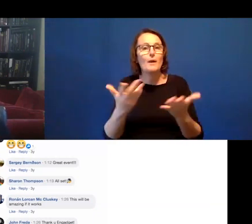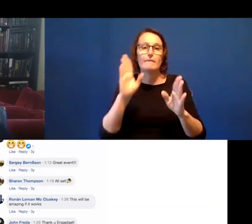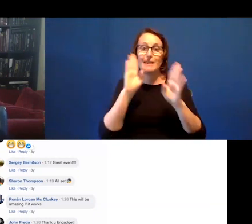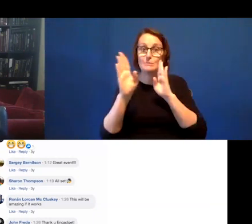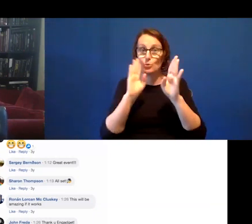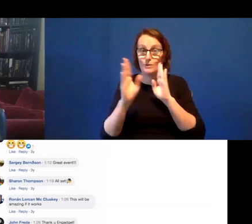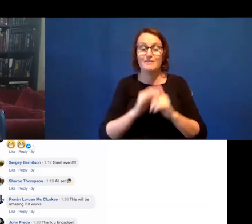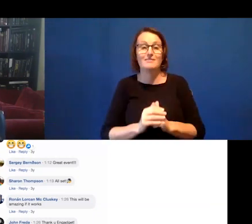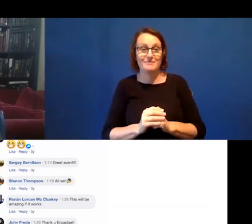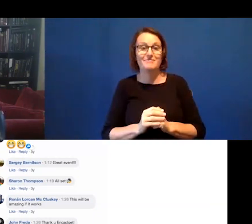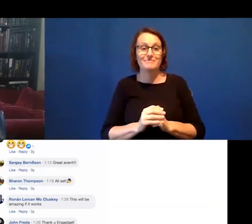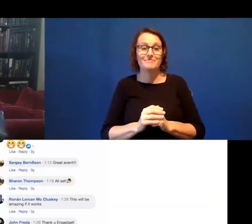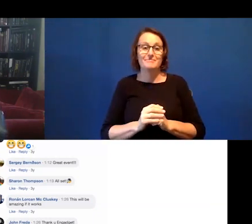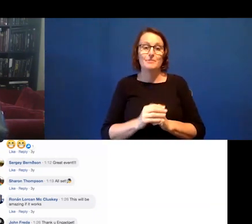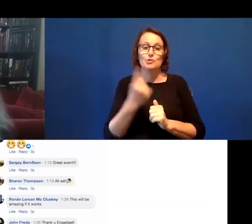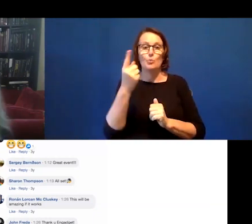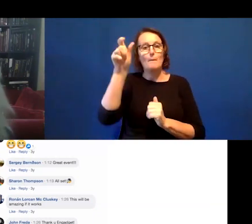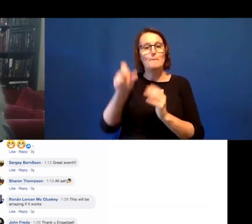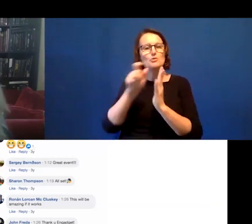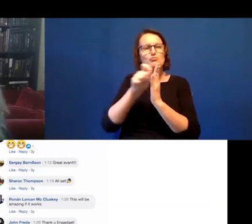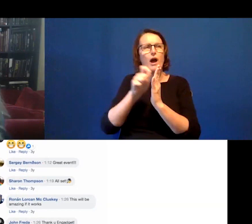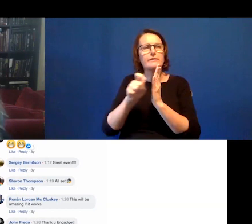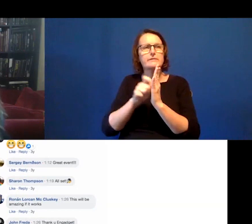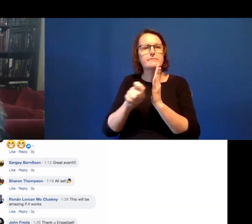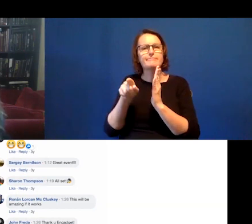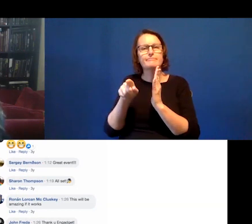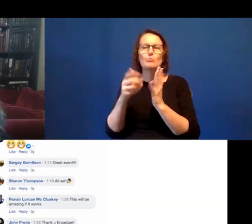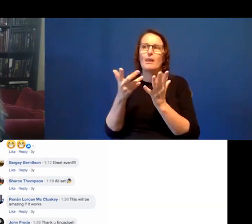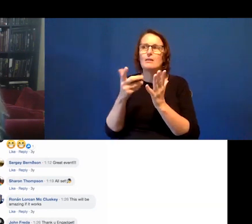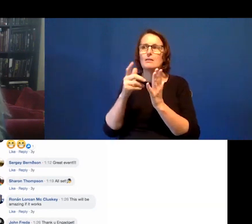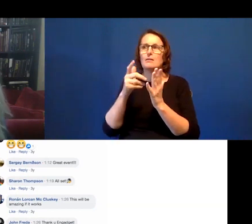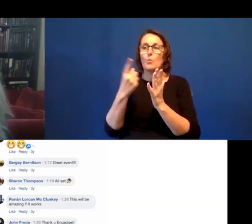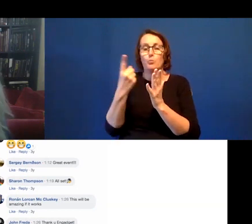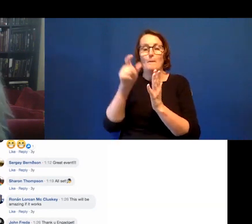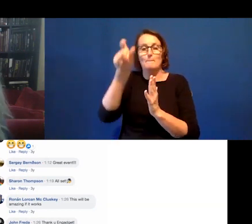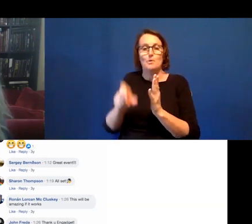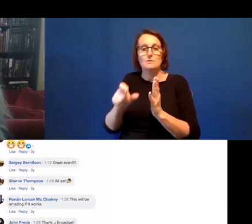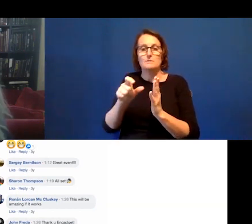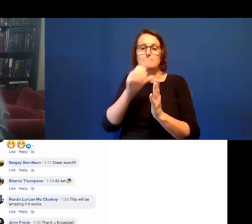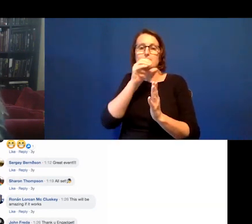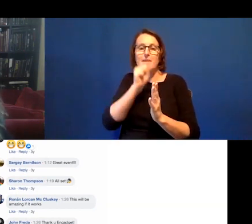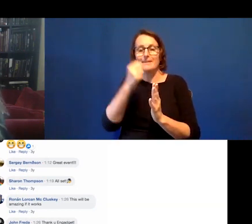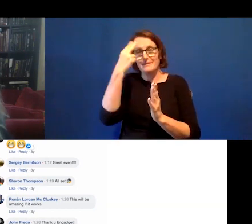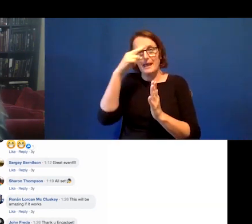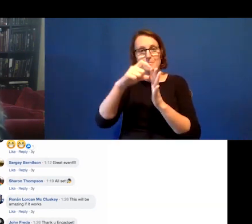that was done by a writer - a writer colleague of mine, David, who worked on it.